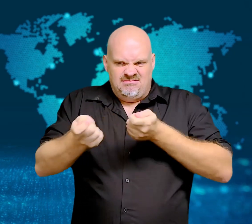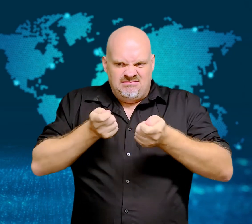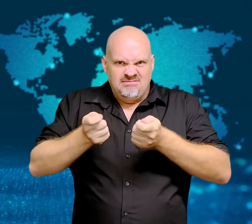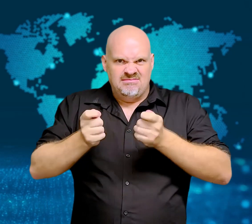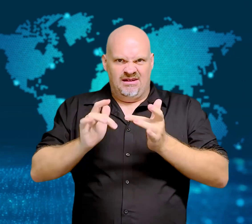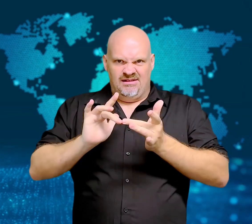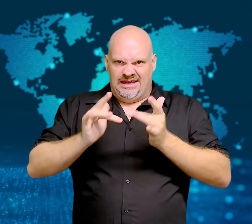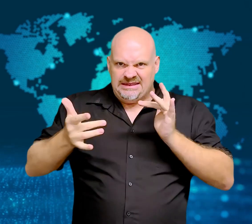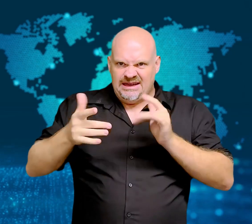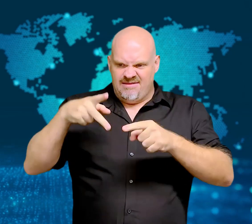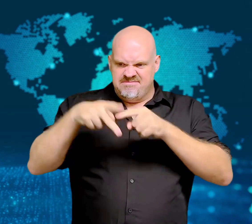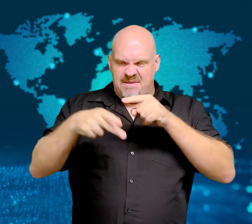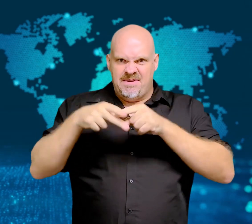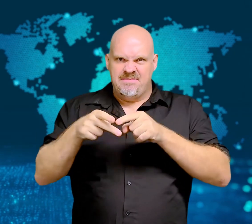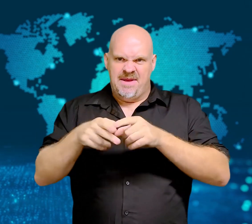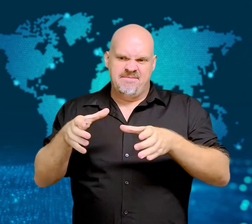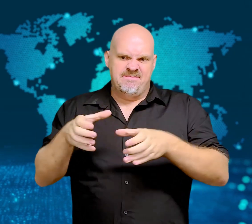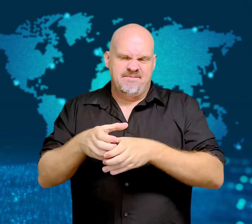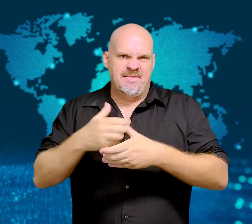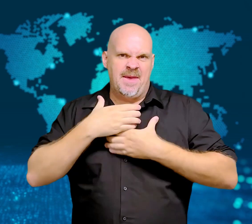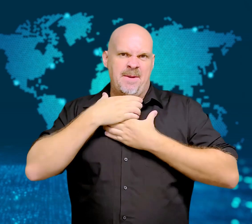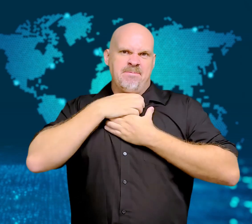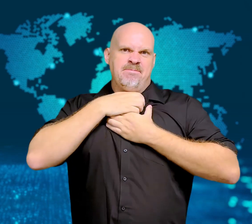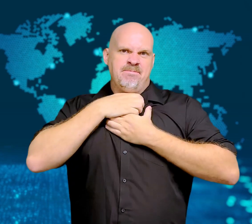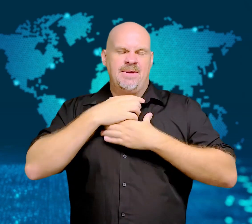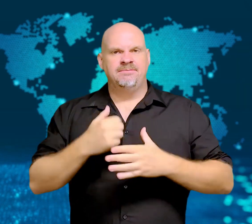of Iran's citizens.